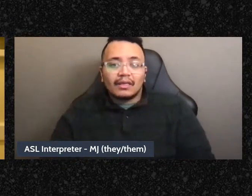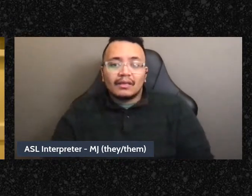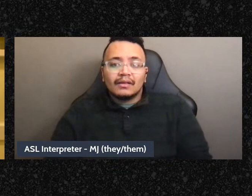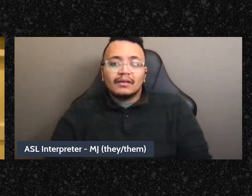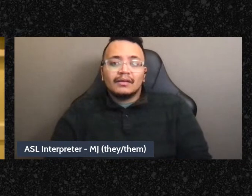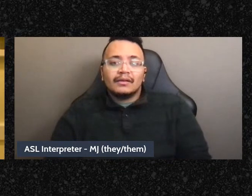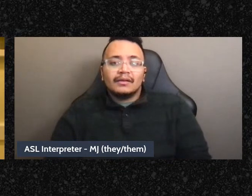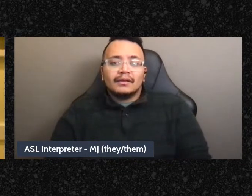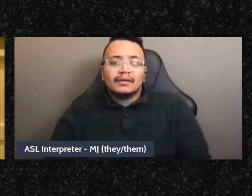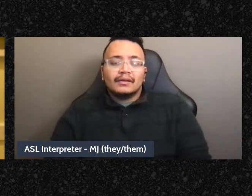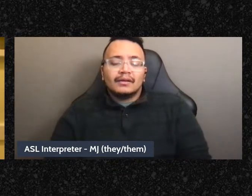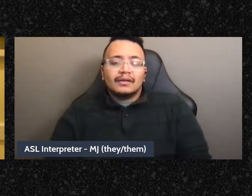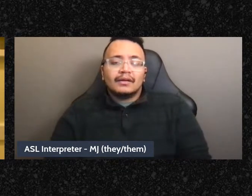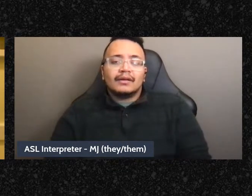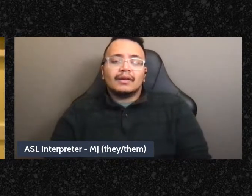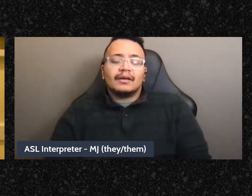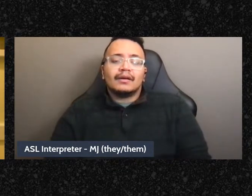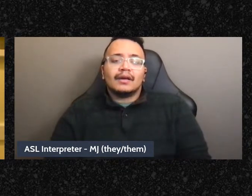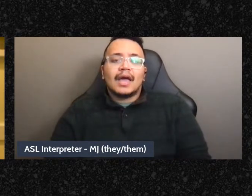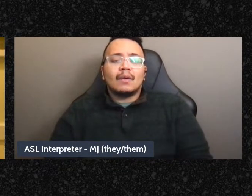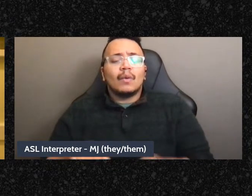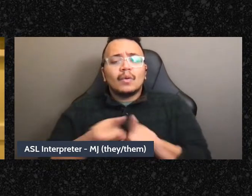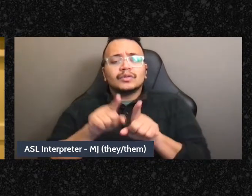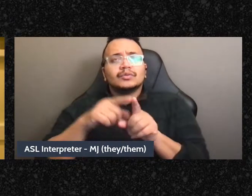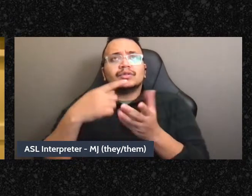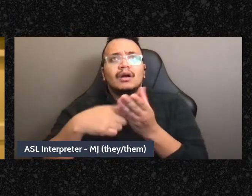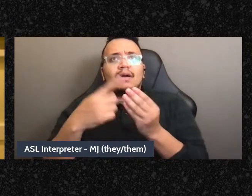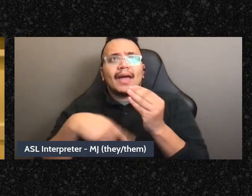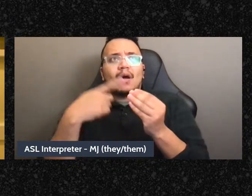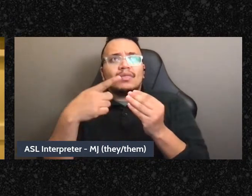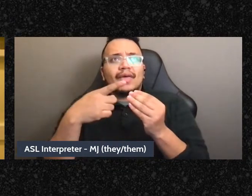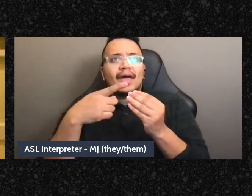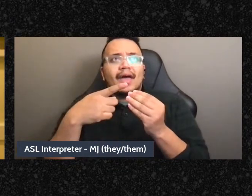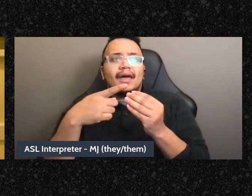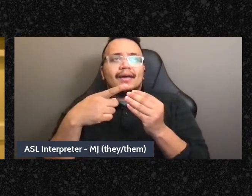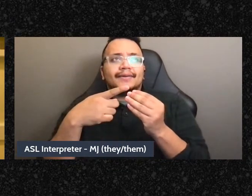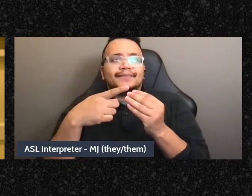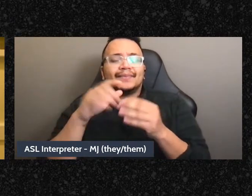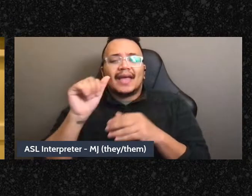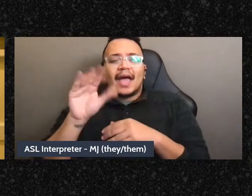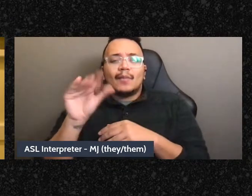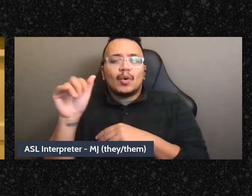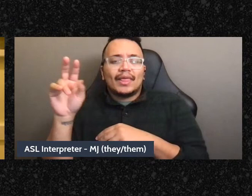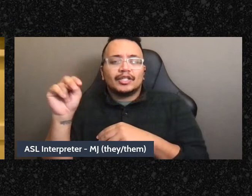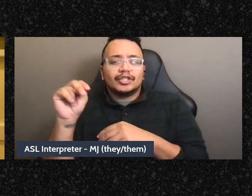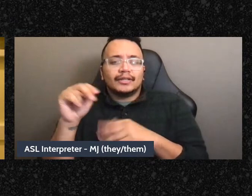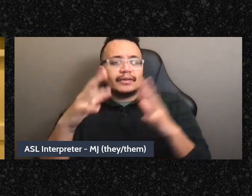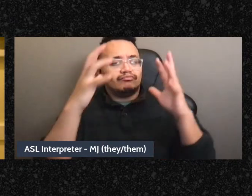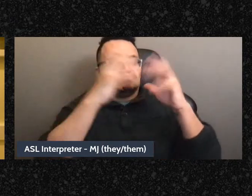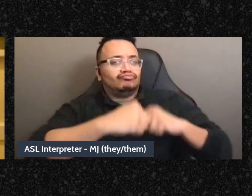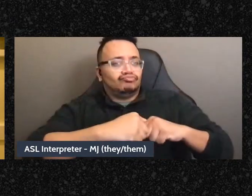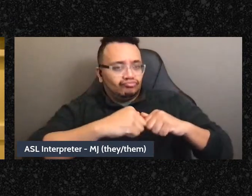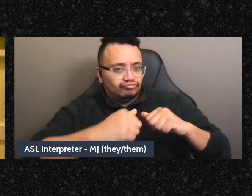about abolition in our groups, like, how do we become people who do what we say we're gonna do